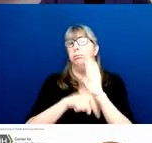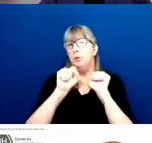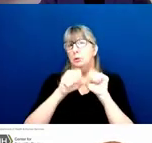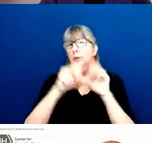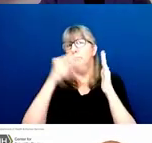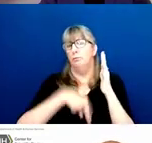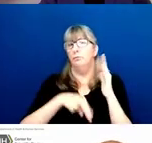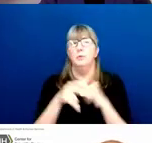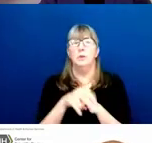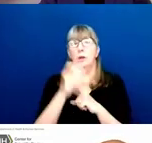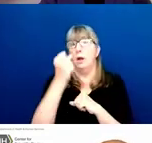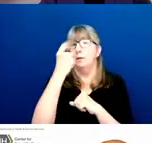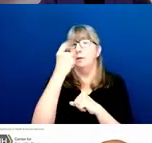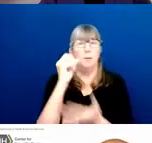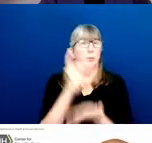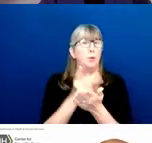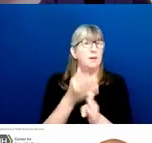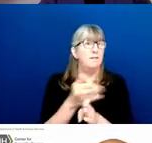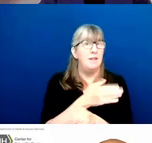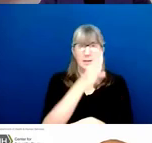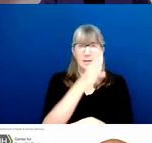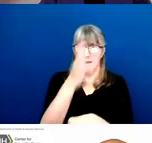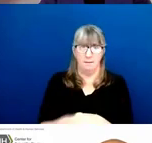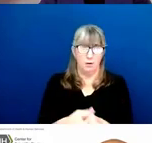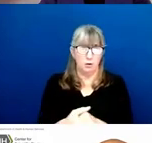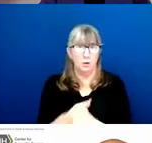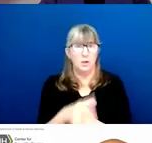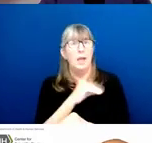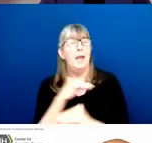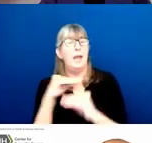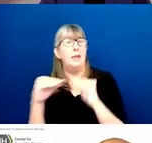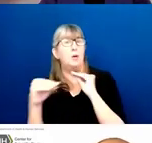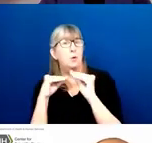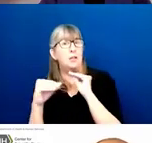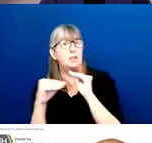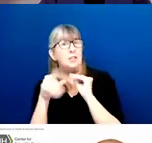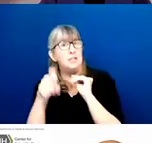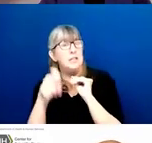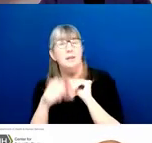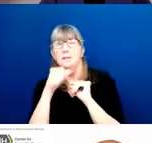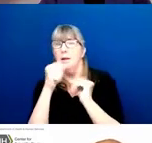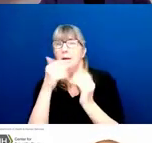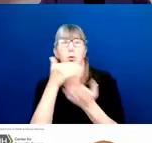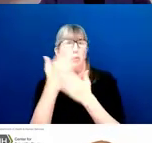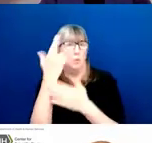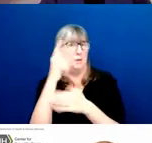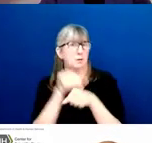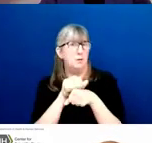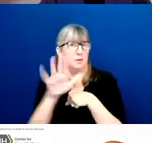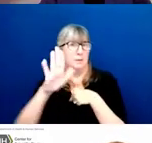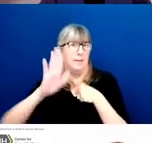and making a correction is not, is not, is not a valid reason for submitting late. Next slide, please.